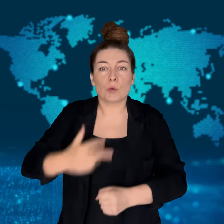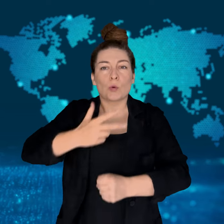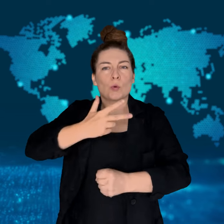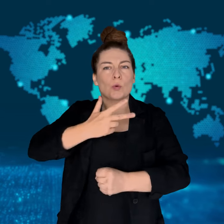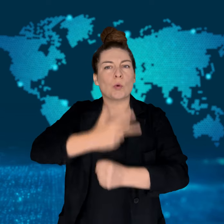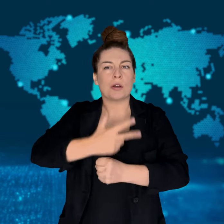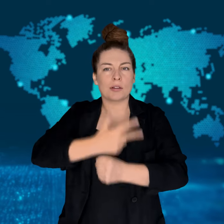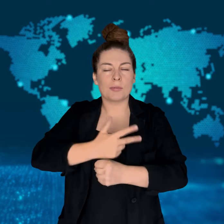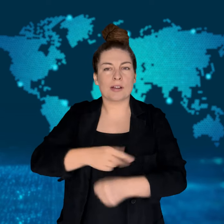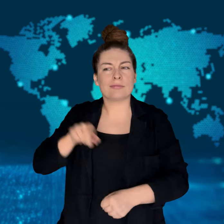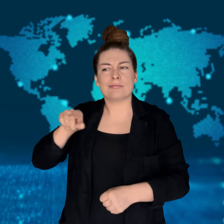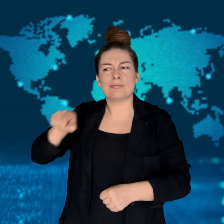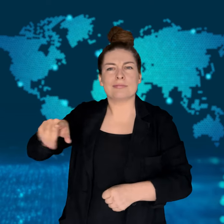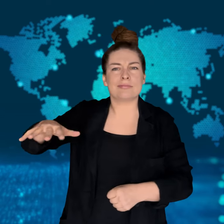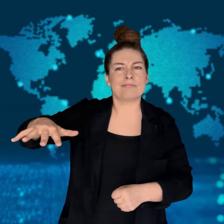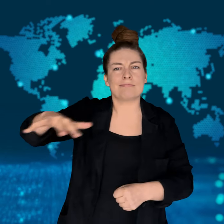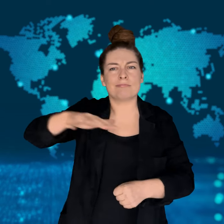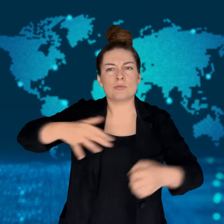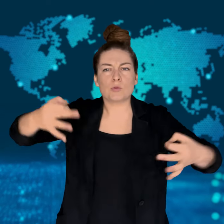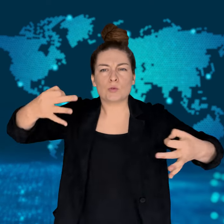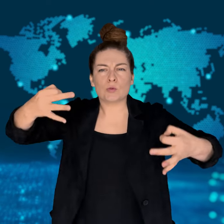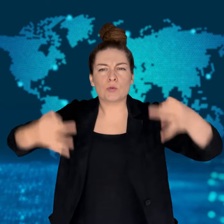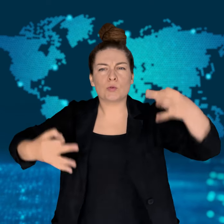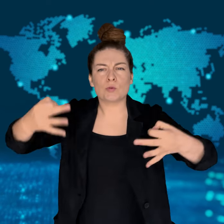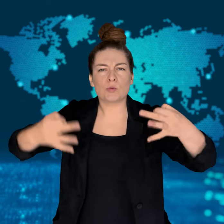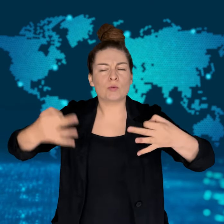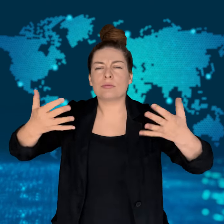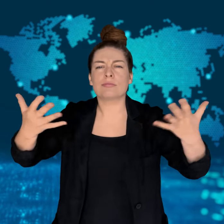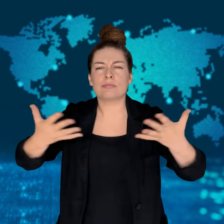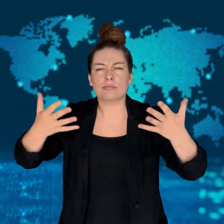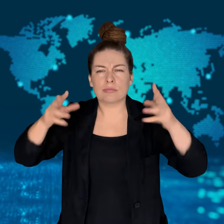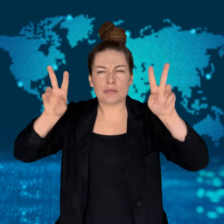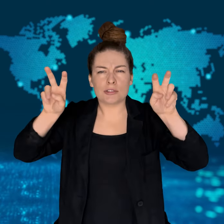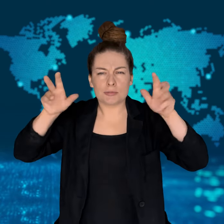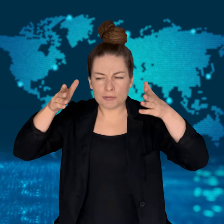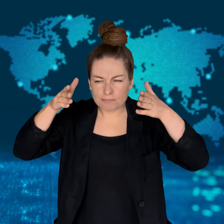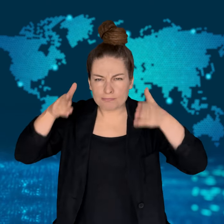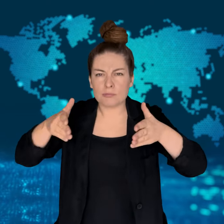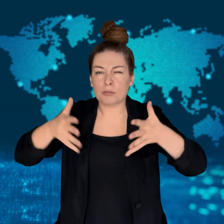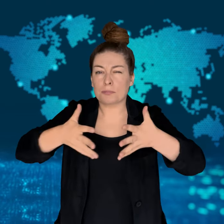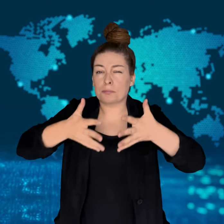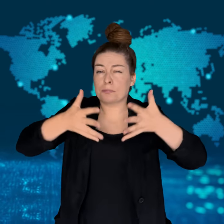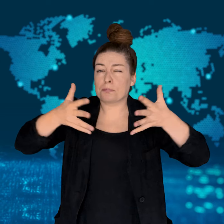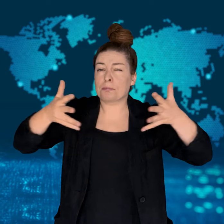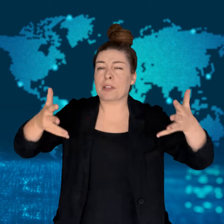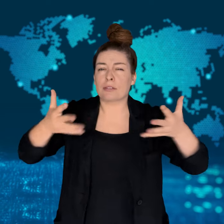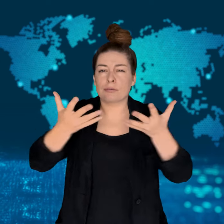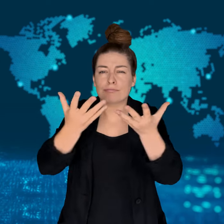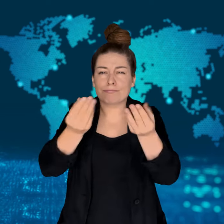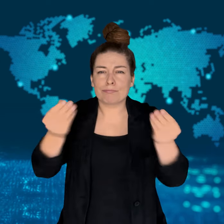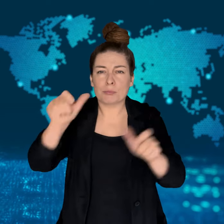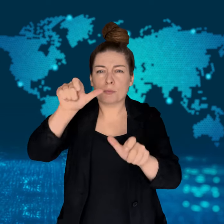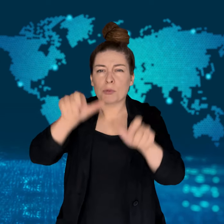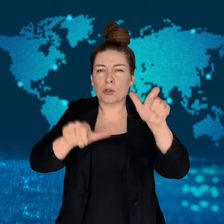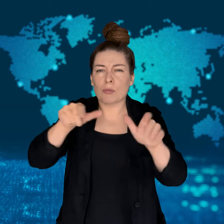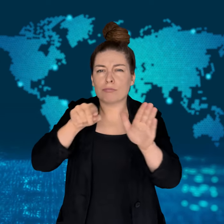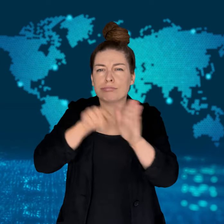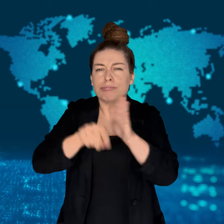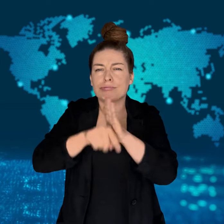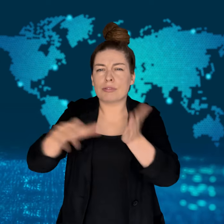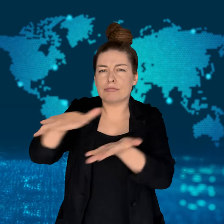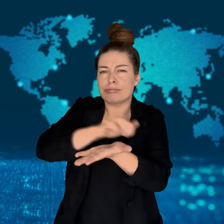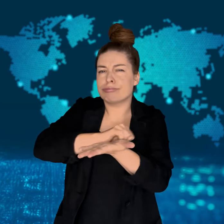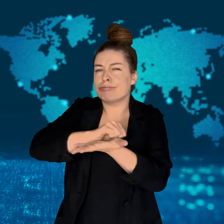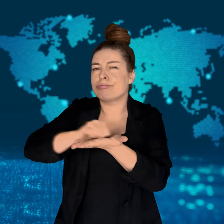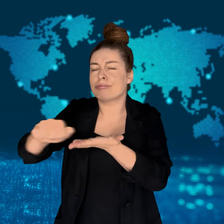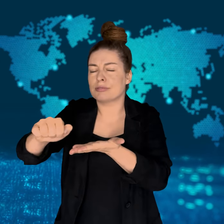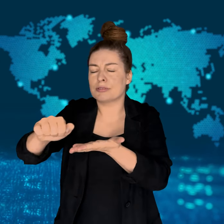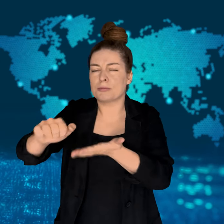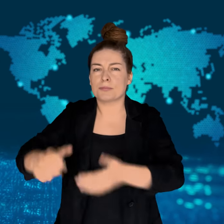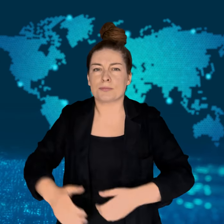Massive genocide trial